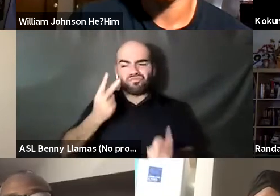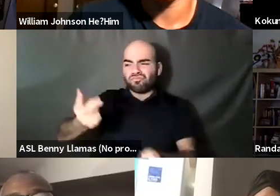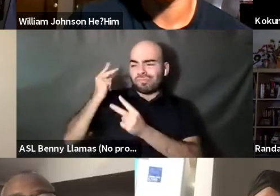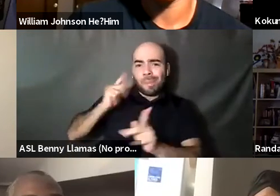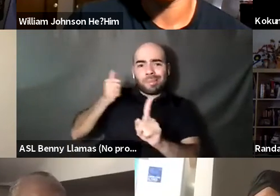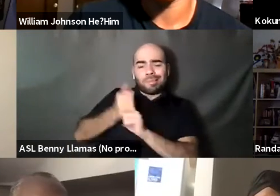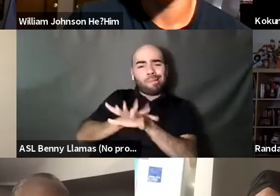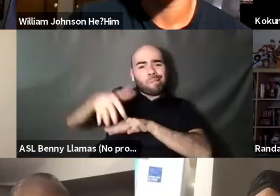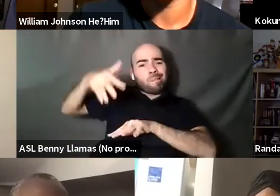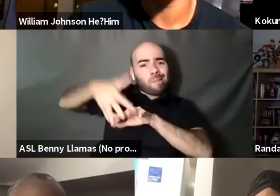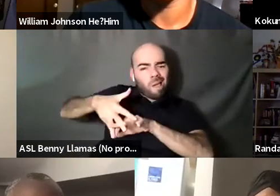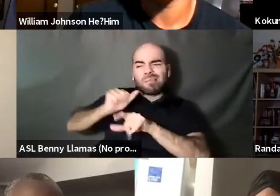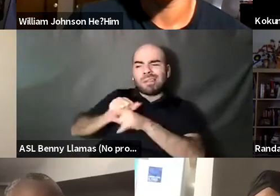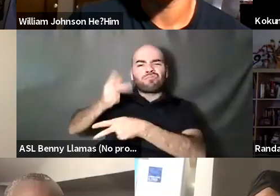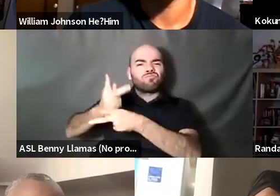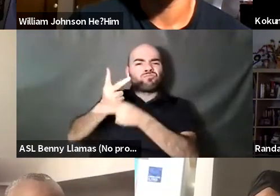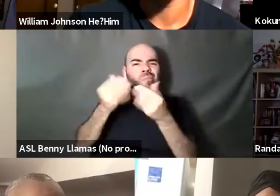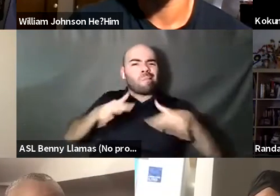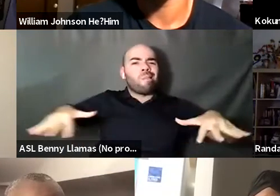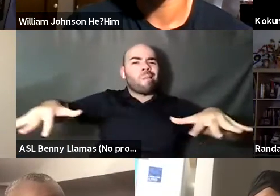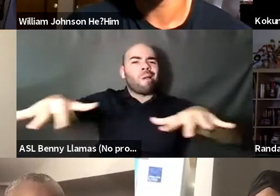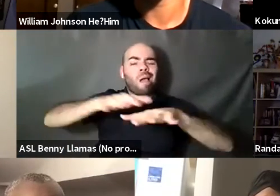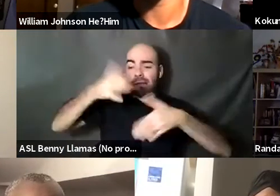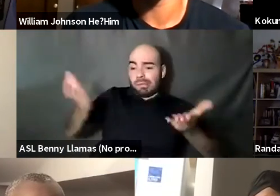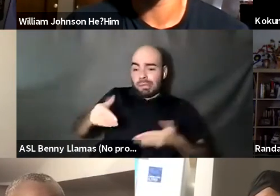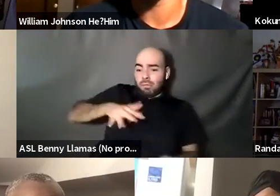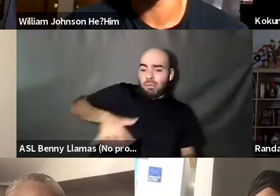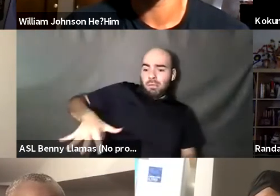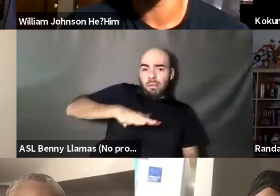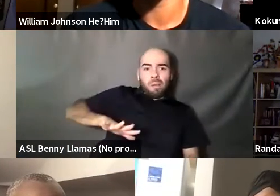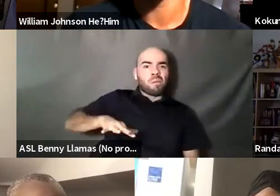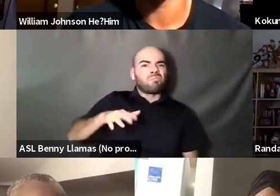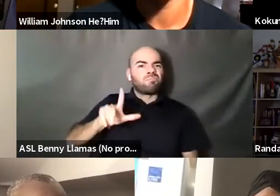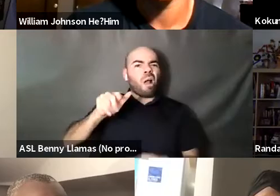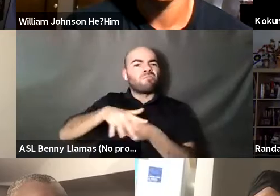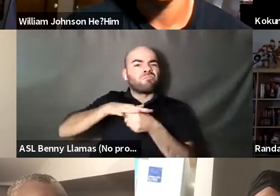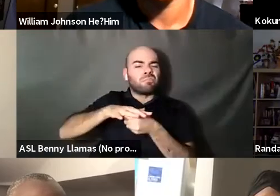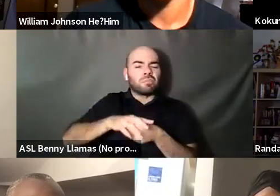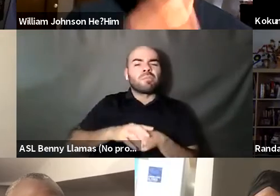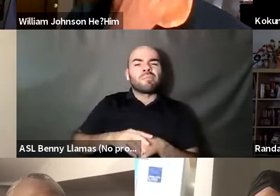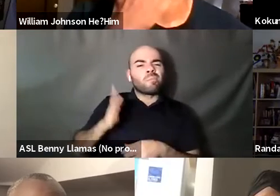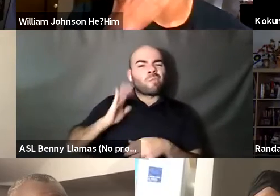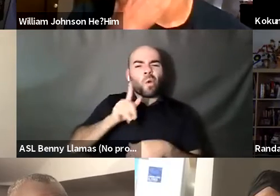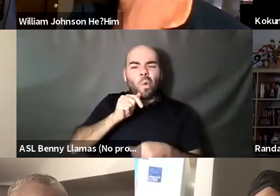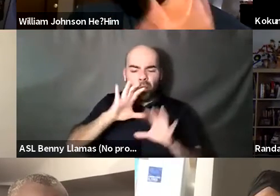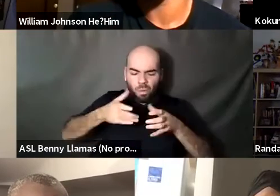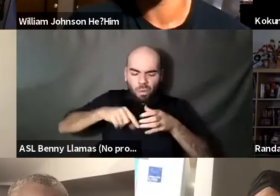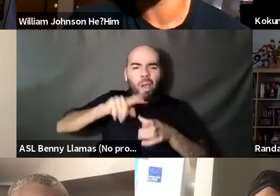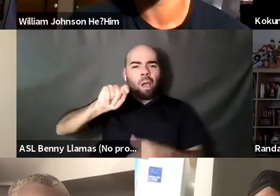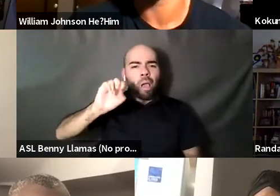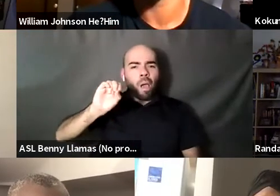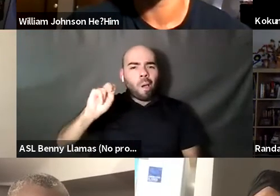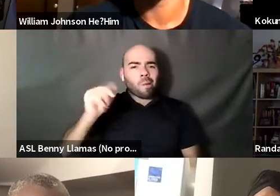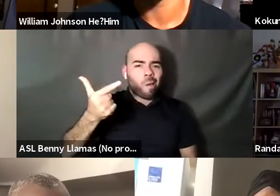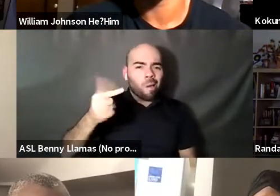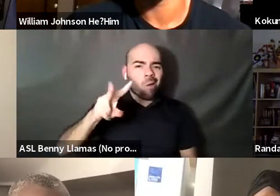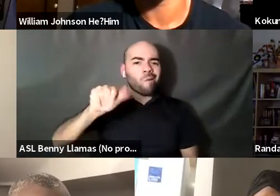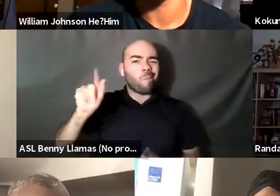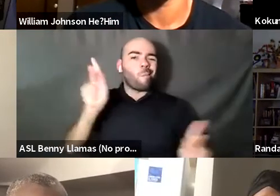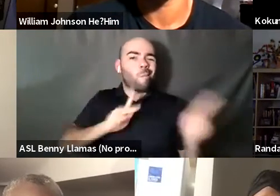Cynthia Guardado she/her: We show gratitude to the tongue let people, past and present for caring for this place that was stolen from them and that we now call Los Angeles.